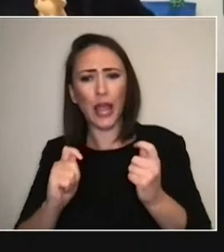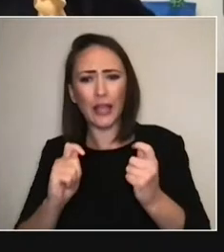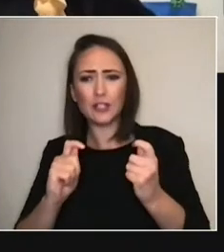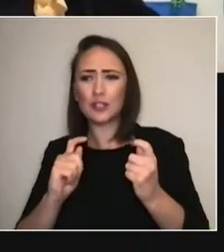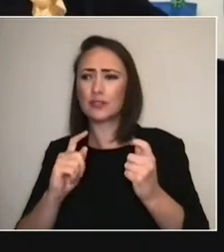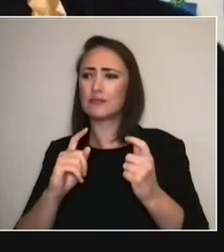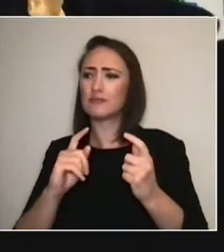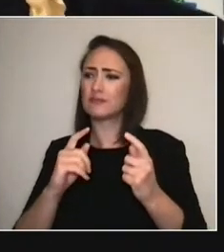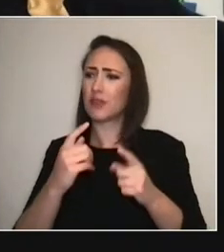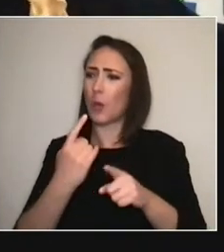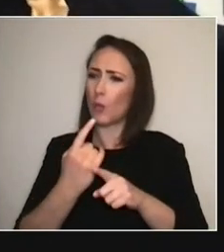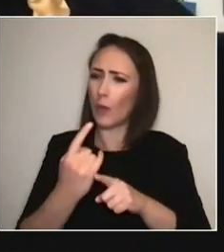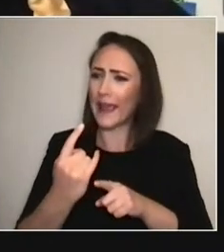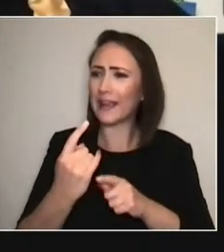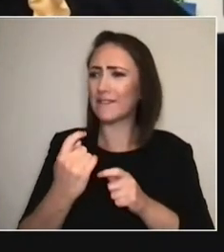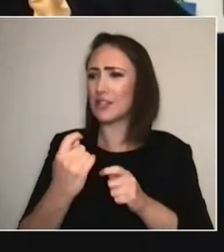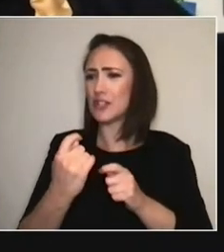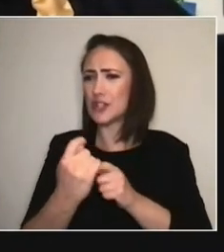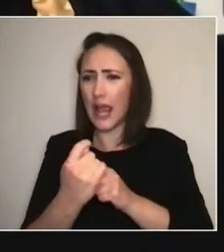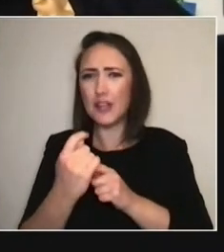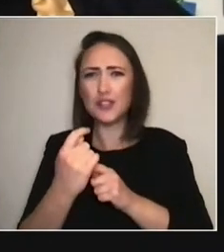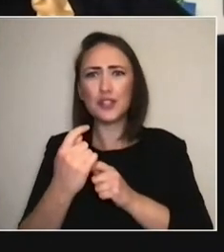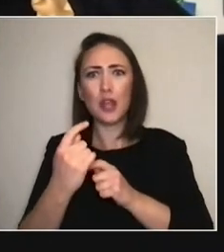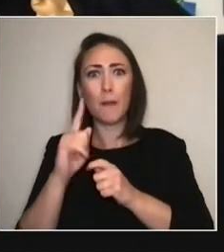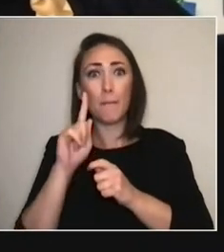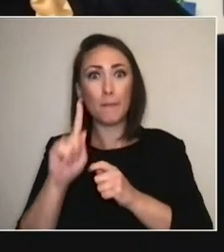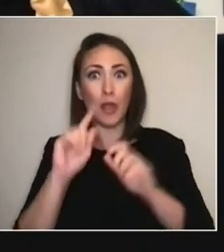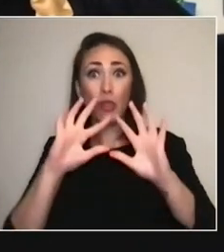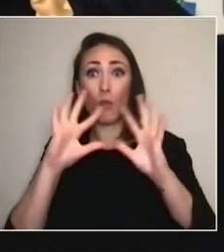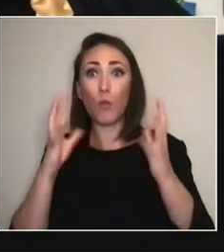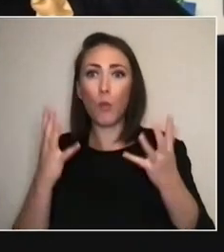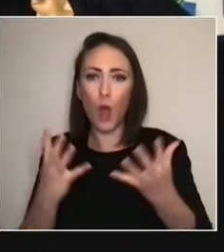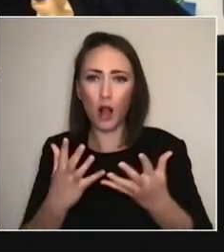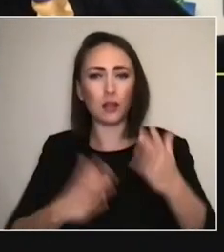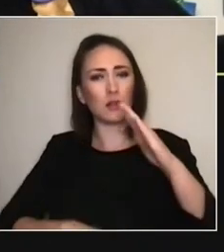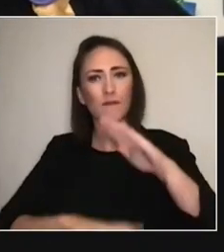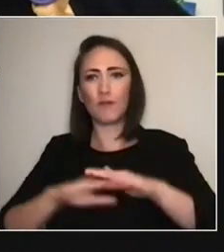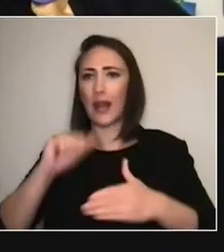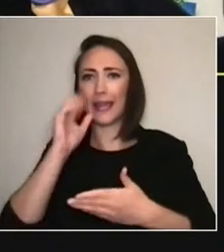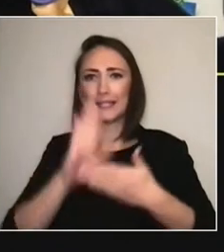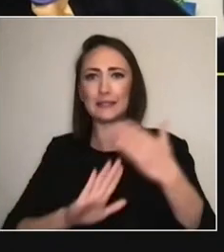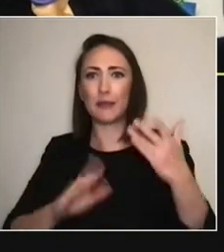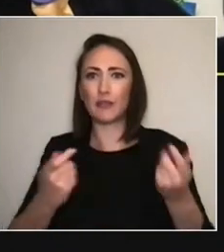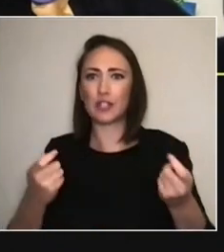And perhaps it does. I mean, we all had this— The world has had a collective experience of lockdown.